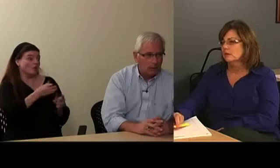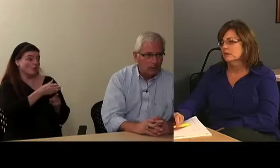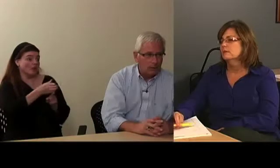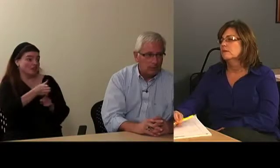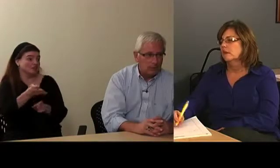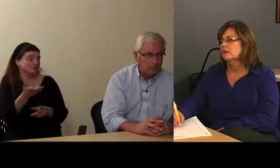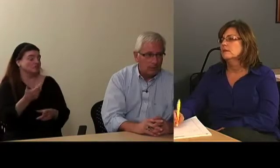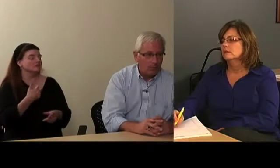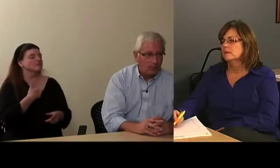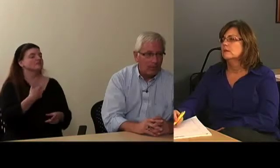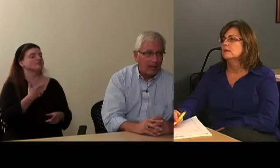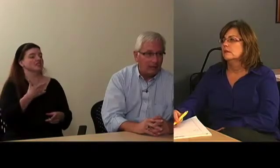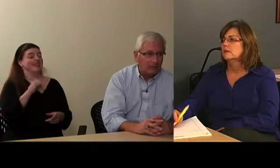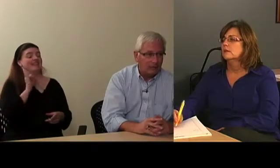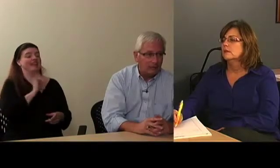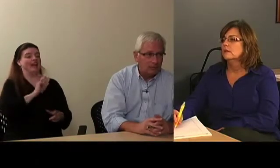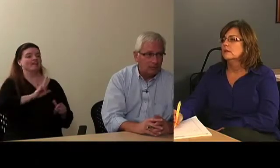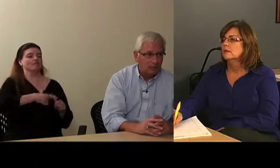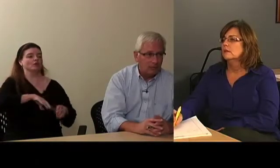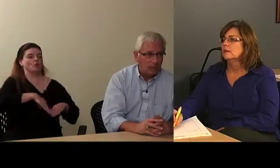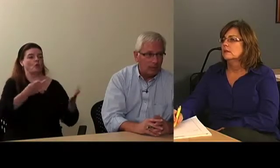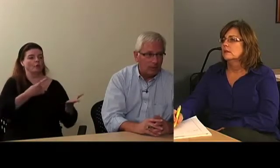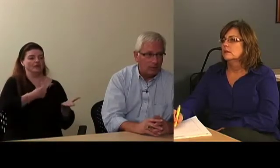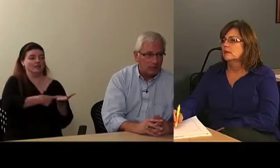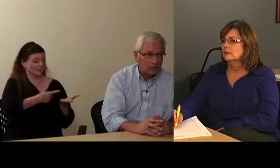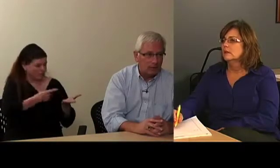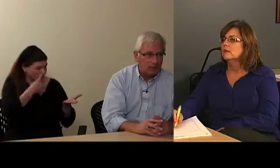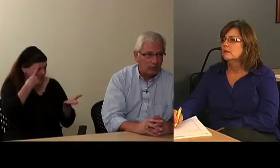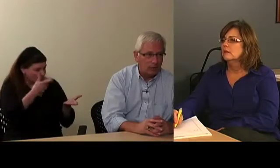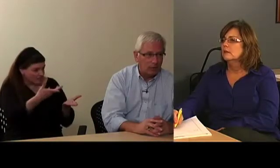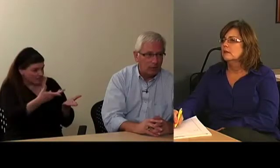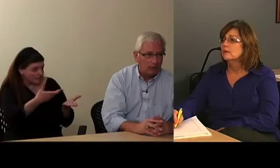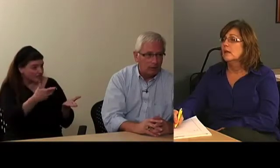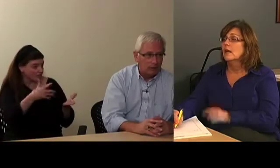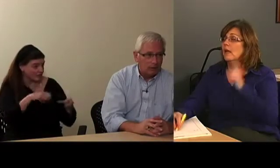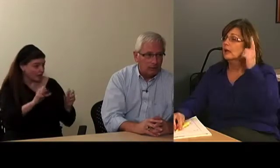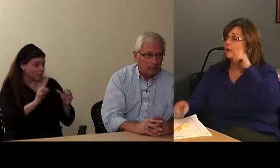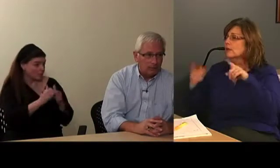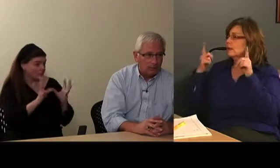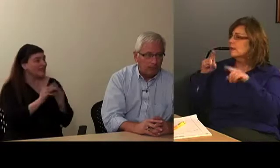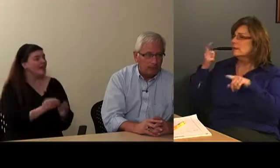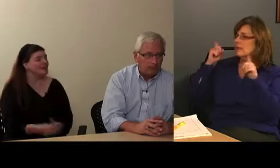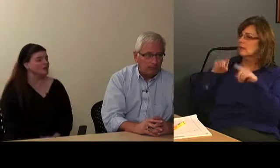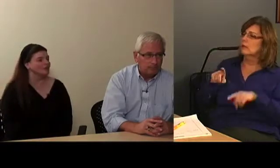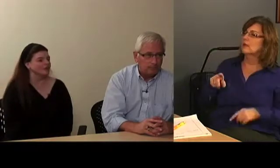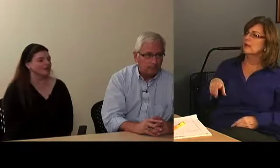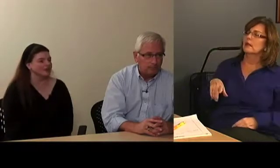I think we should start with that. I mean, what are your thoughts on that - having a meeting? I agree with you.